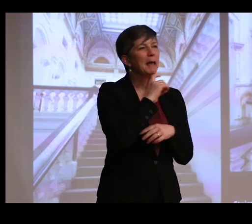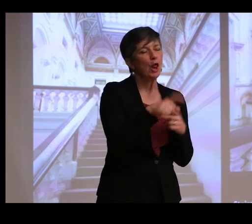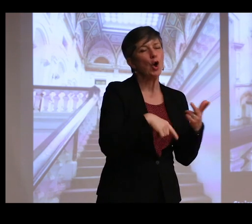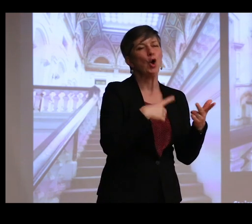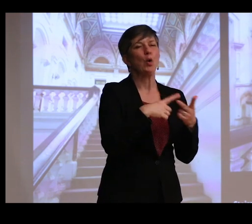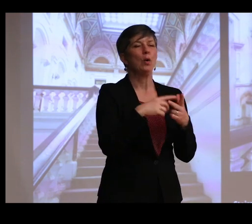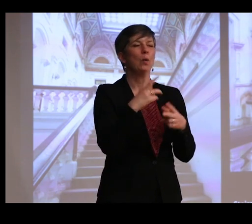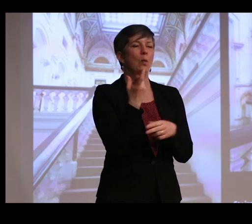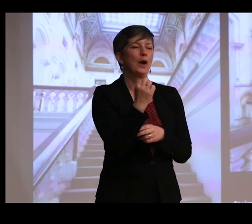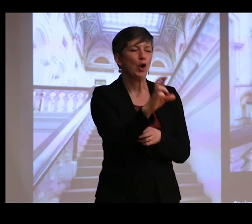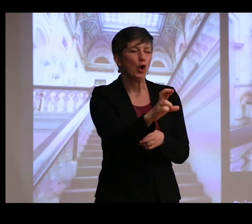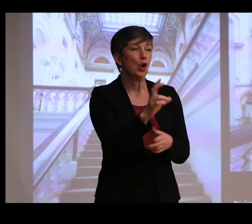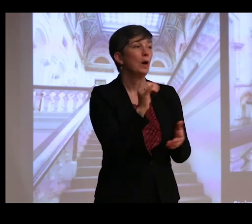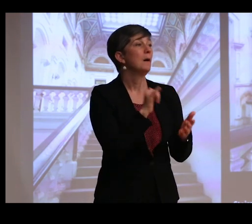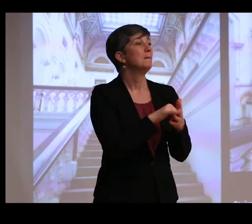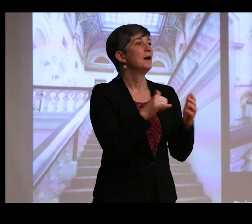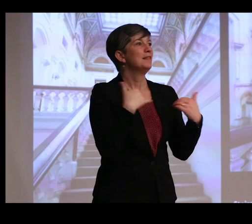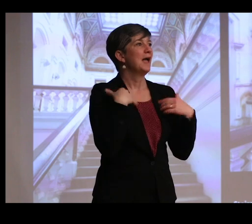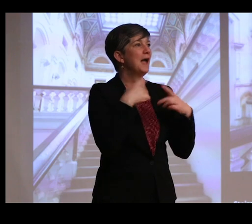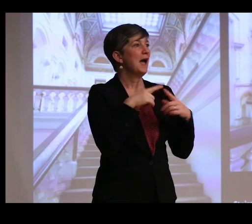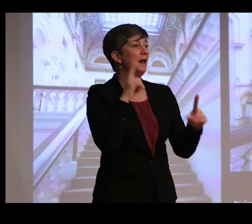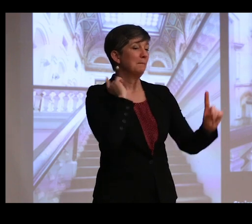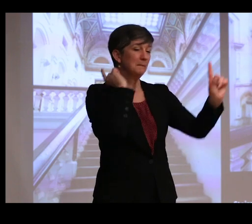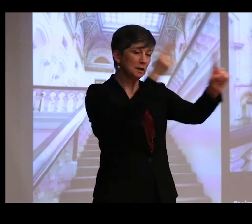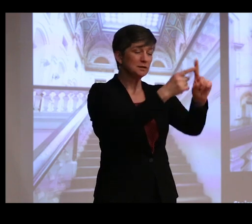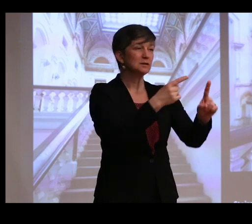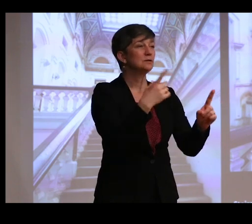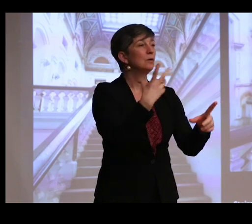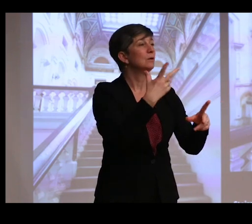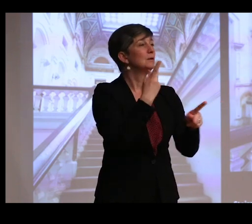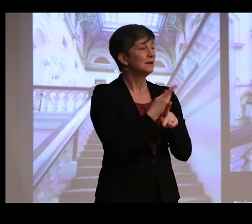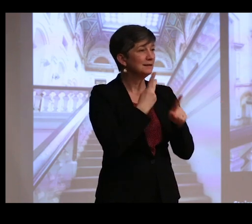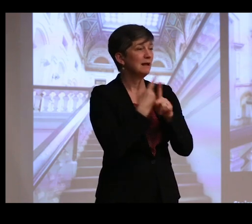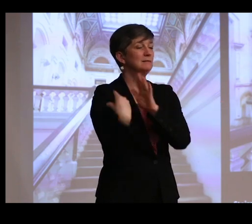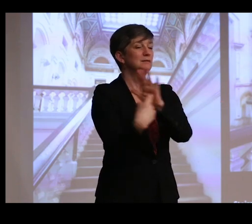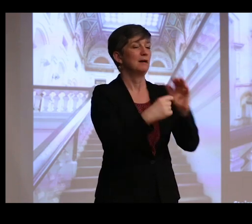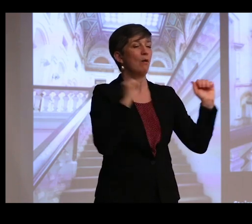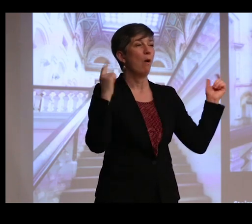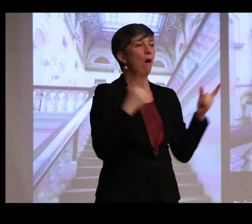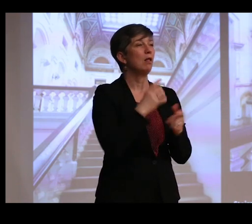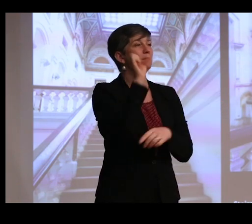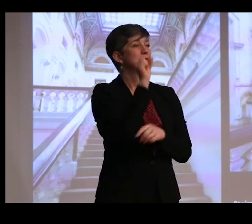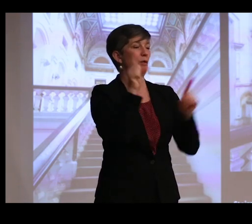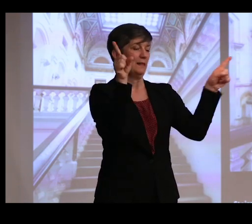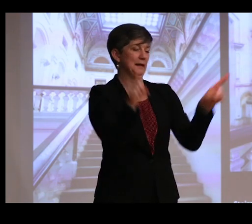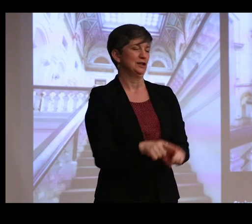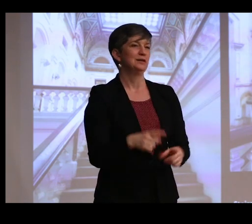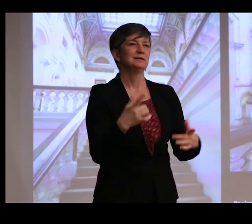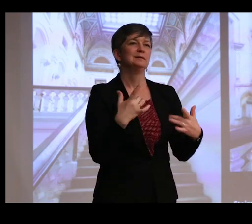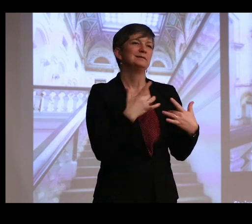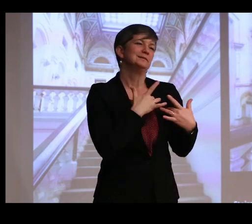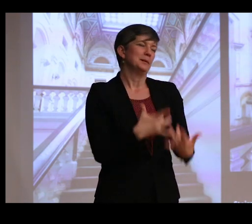And the museum had an encyclopedic mission to contain and display all of South India, kind of typical colonial project.